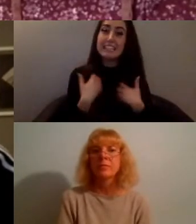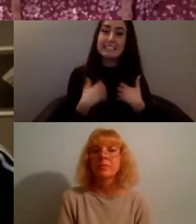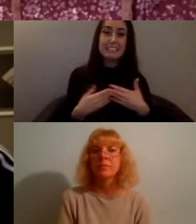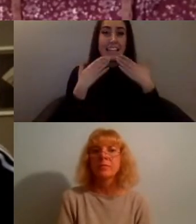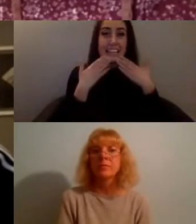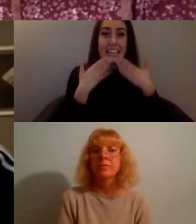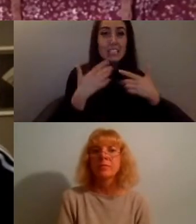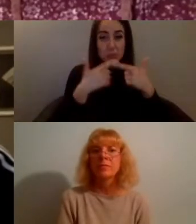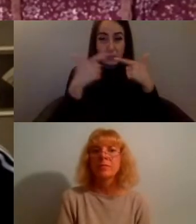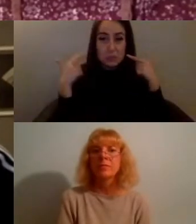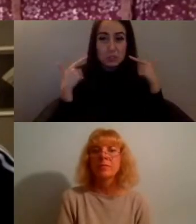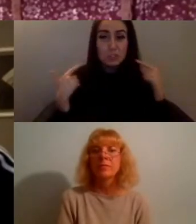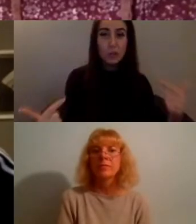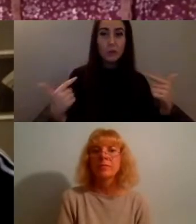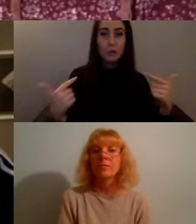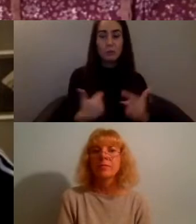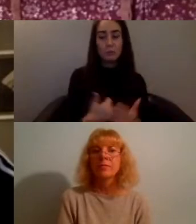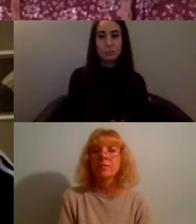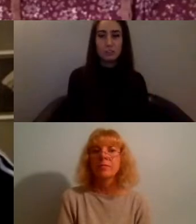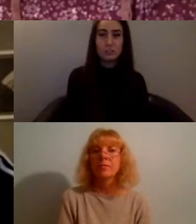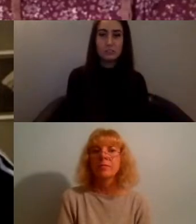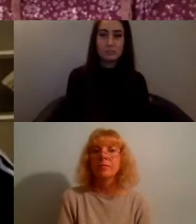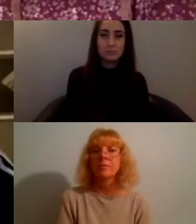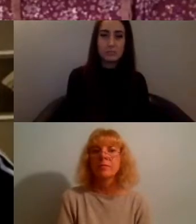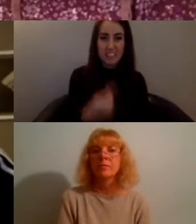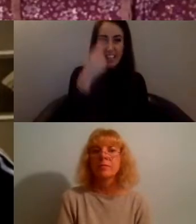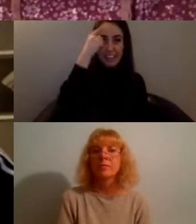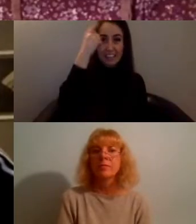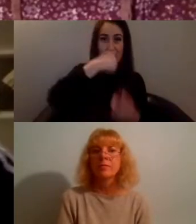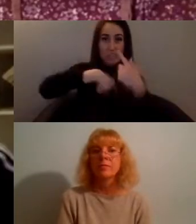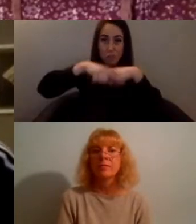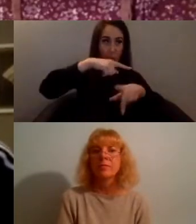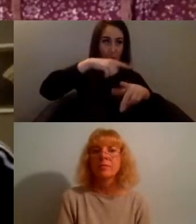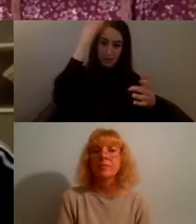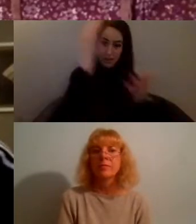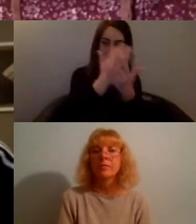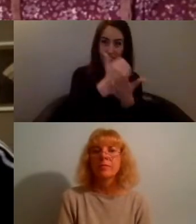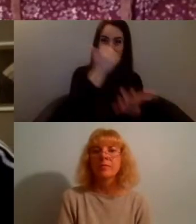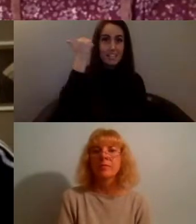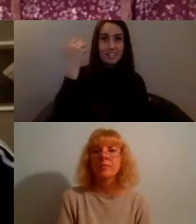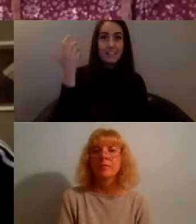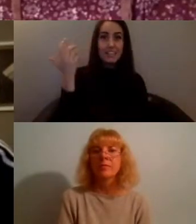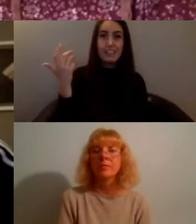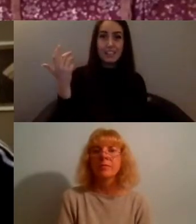of you I think you've been absolutely fantastic and brought a real richness to the conversation